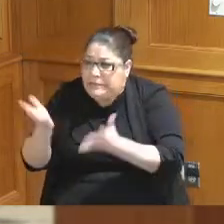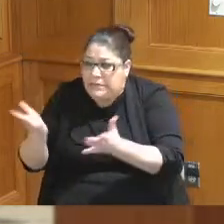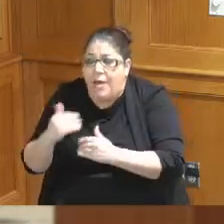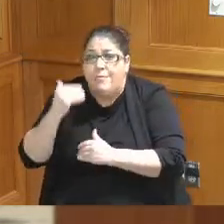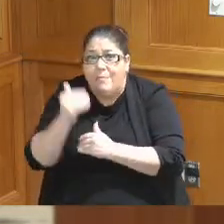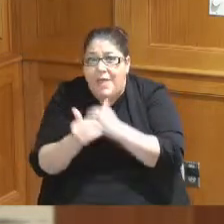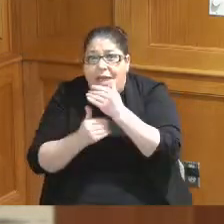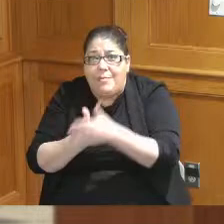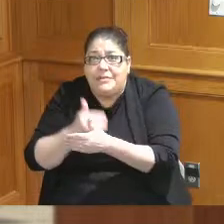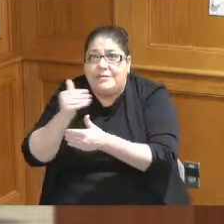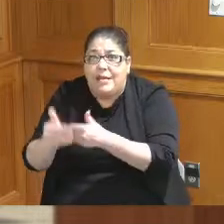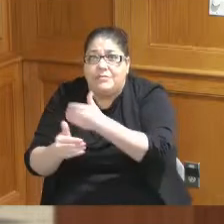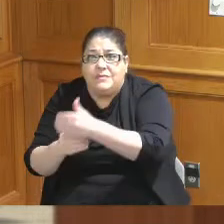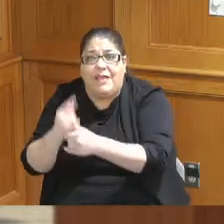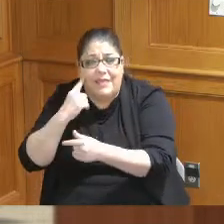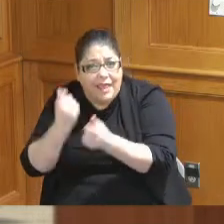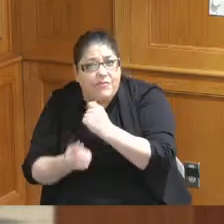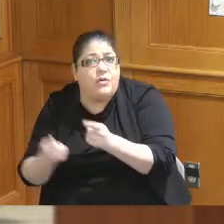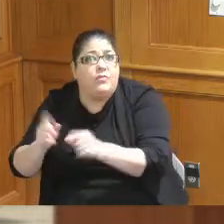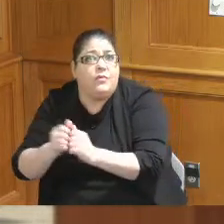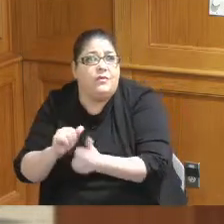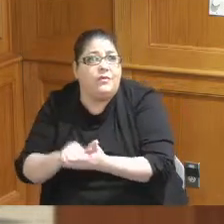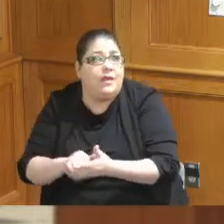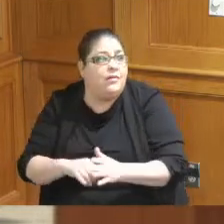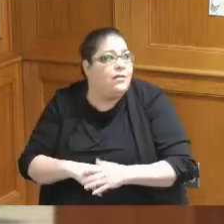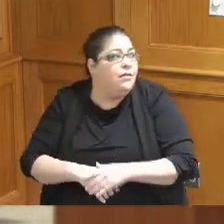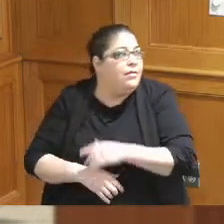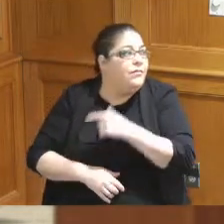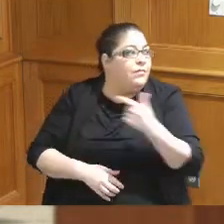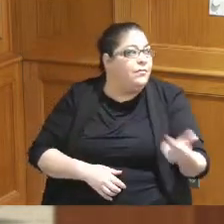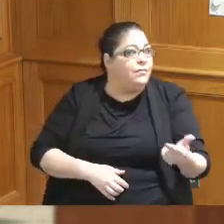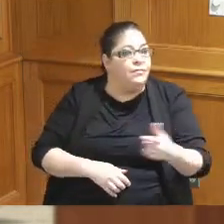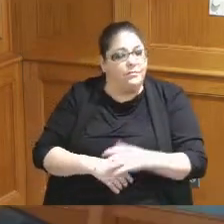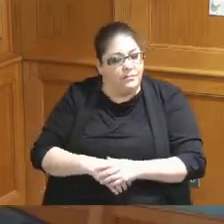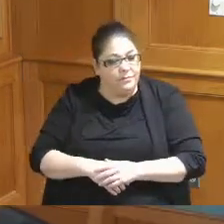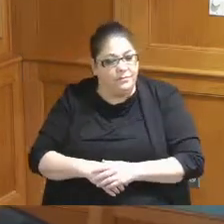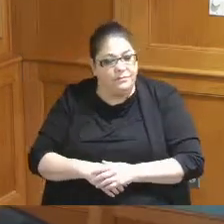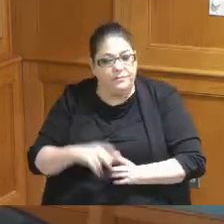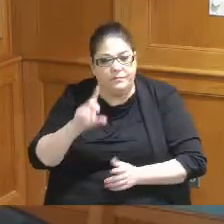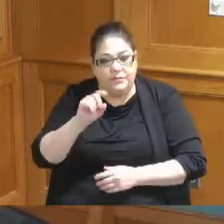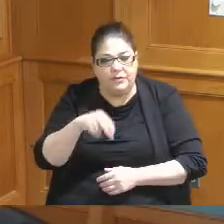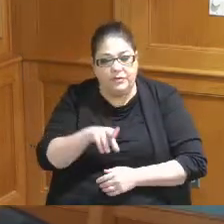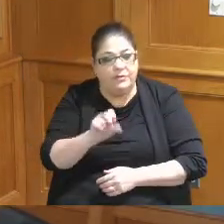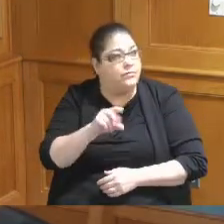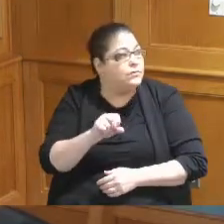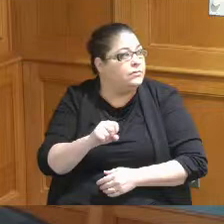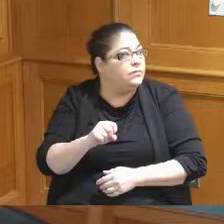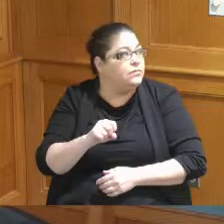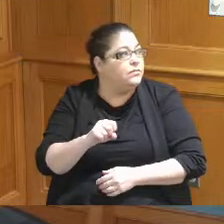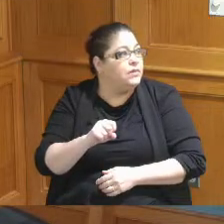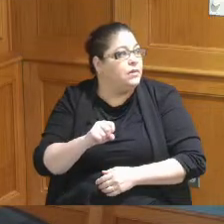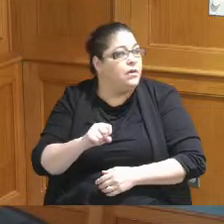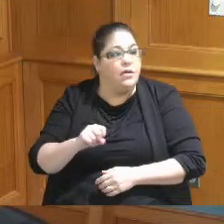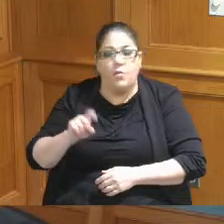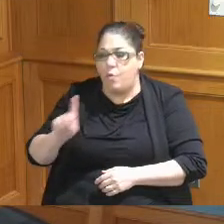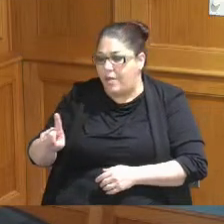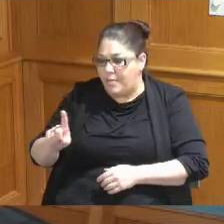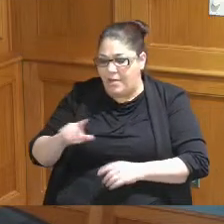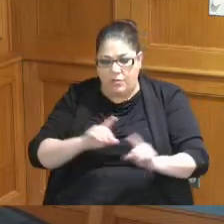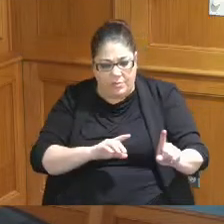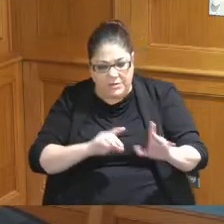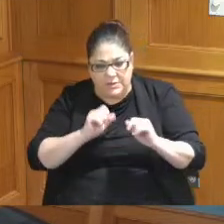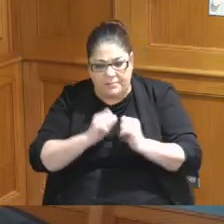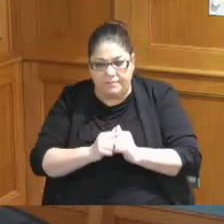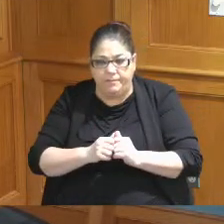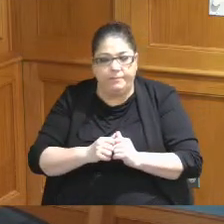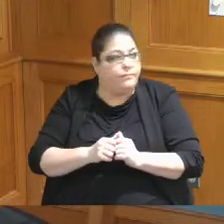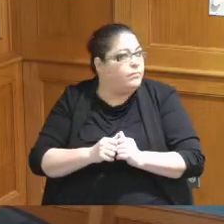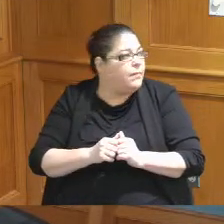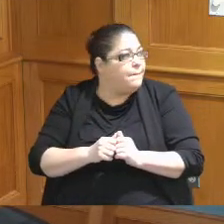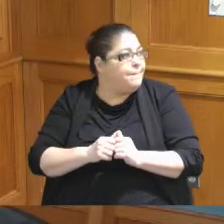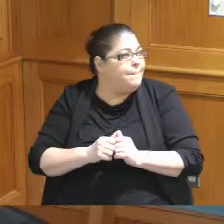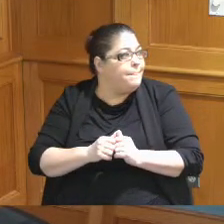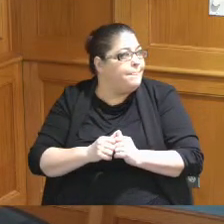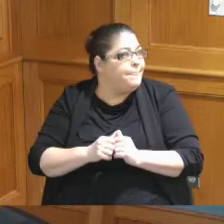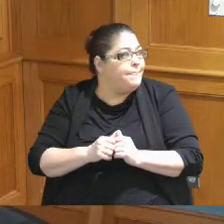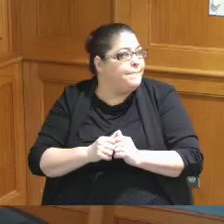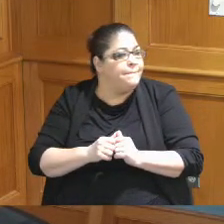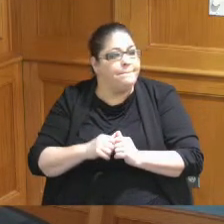think everybody agrees with that on this will you be able to also Mr Aluotto let us